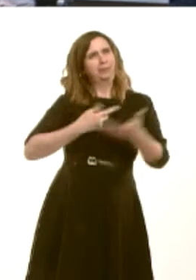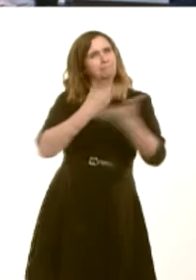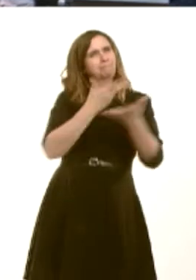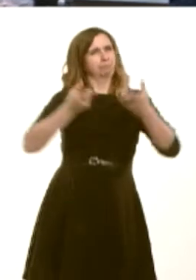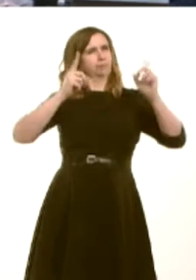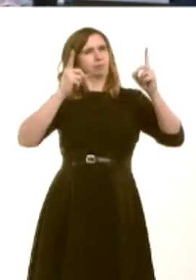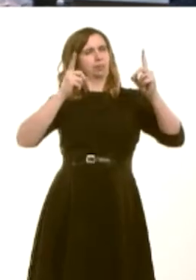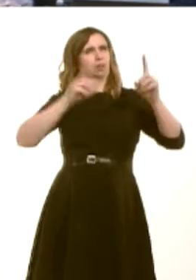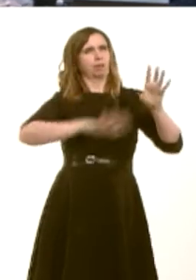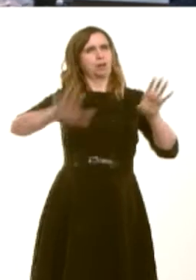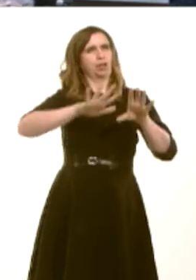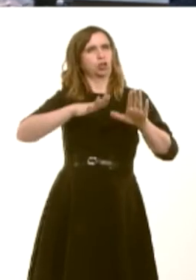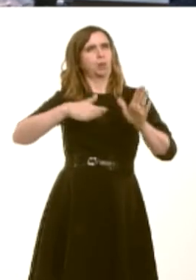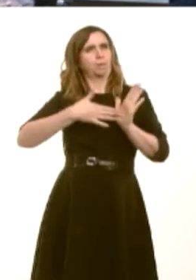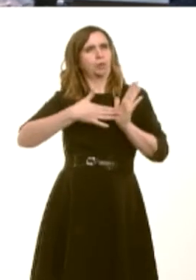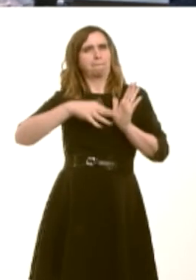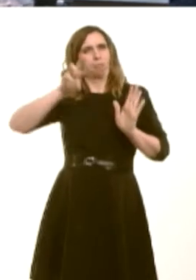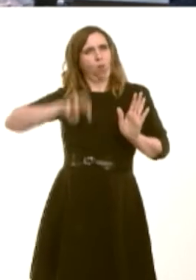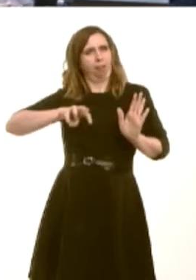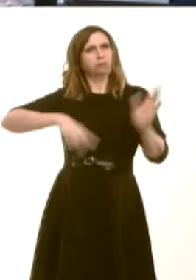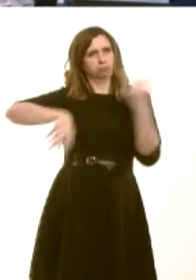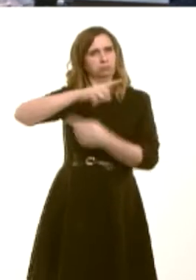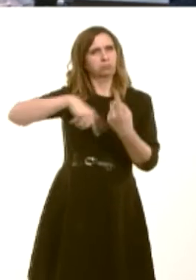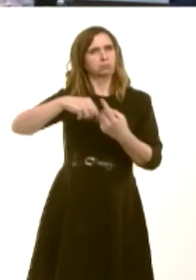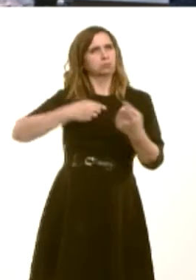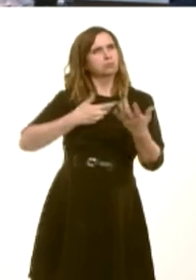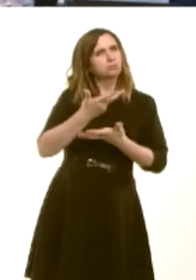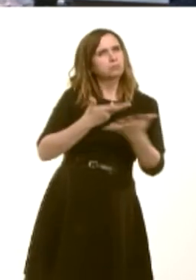meeting with me to discuss this proposal and, while I do understand the huge savings that